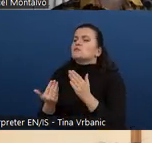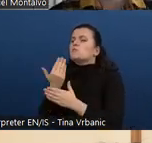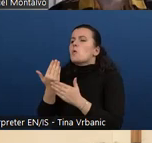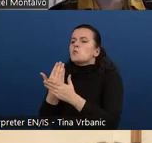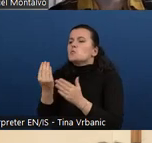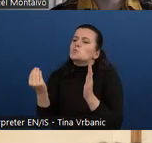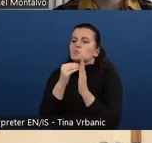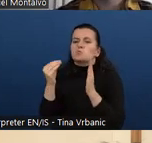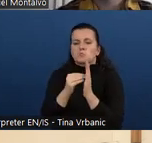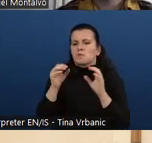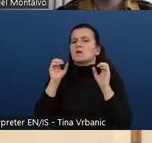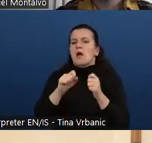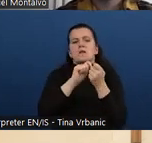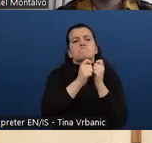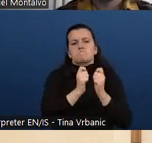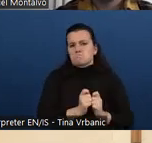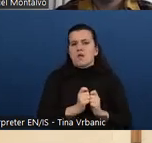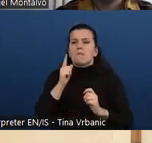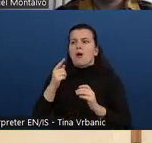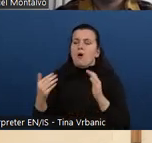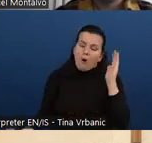Okay.